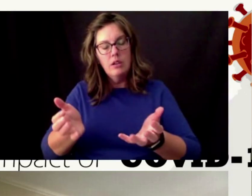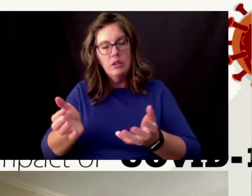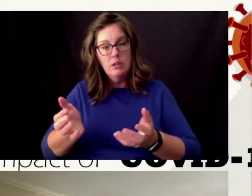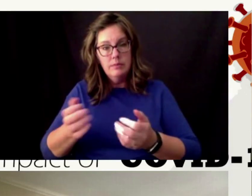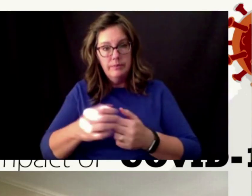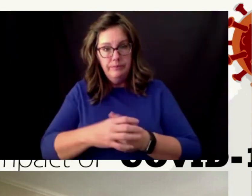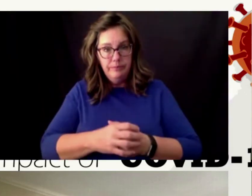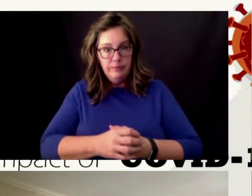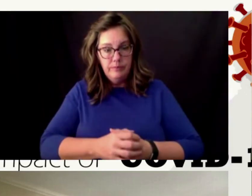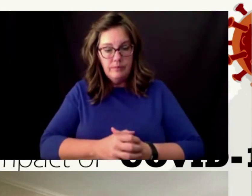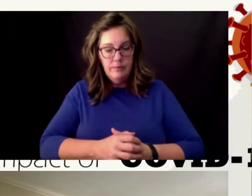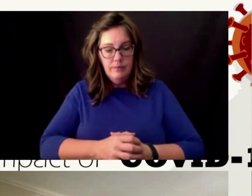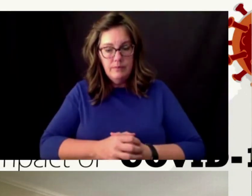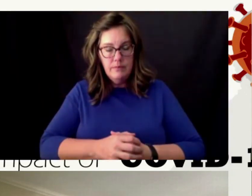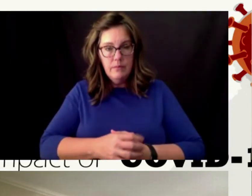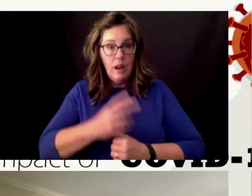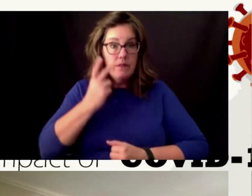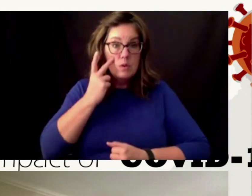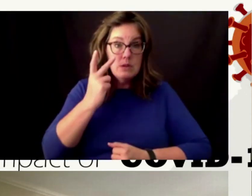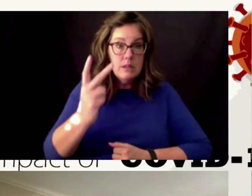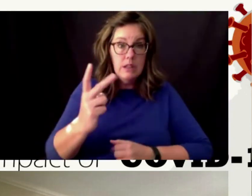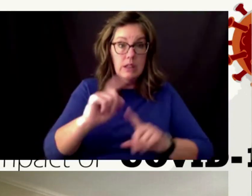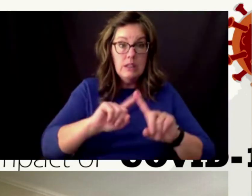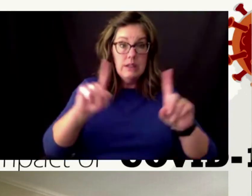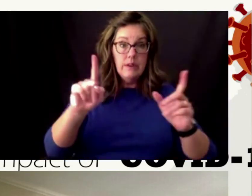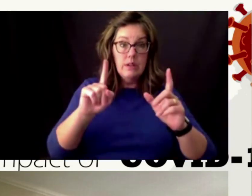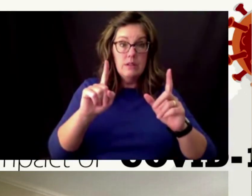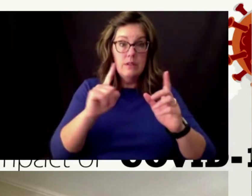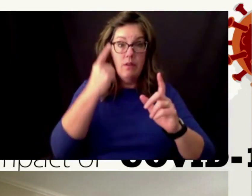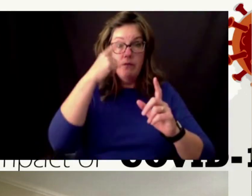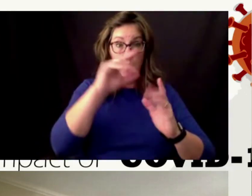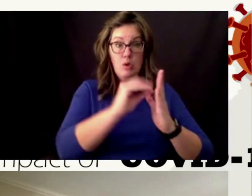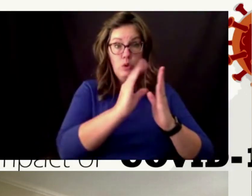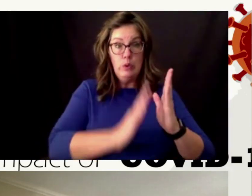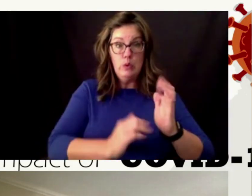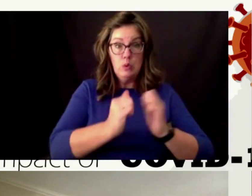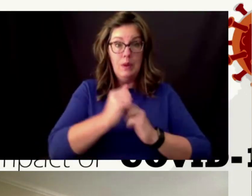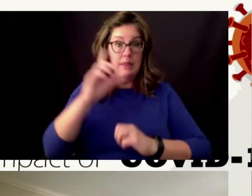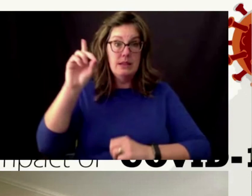with disabilities um are doing like academically mixed pathways because i know it's been a struggle